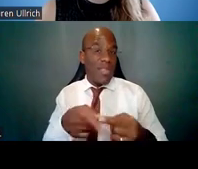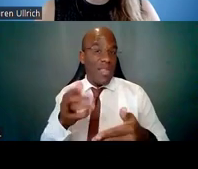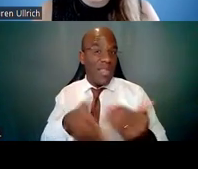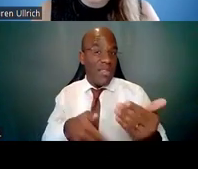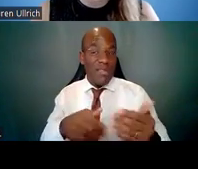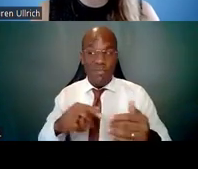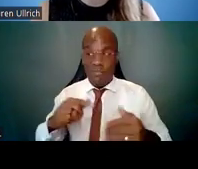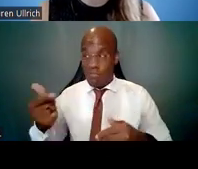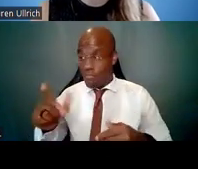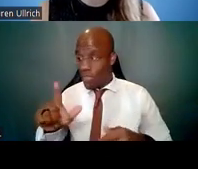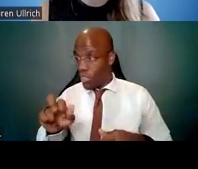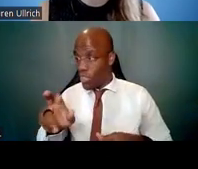Dr. Lauren Ullrich: Yep, I'm ready, thank you.